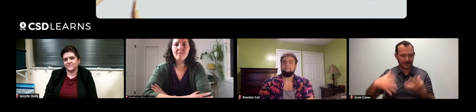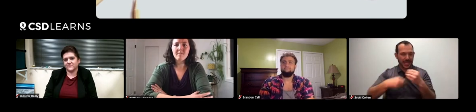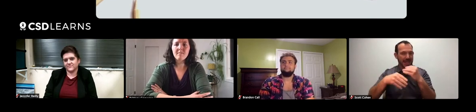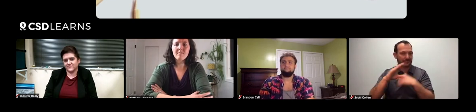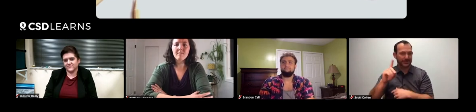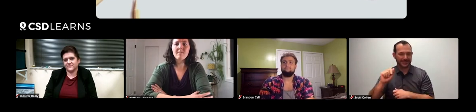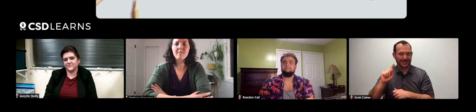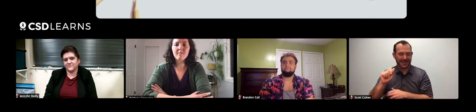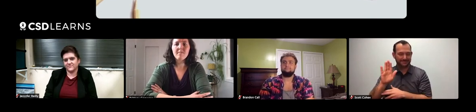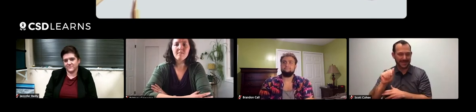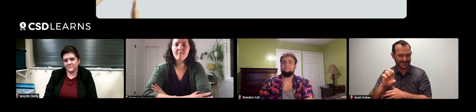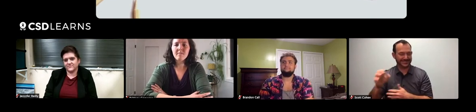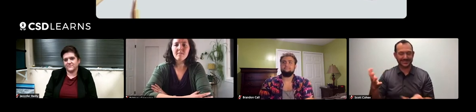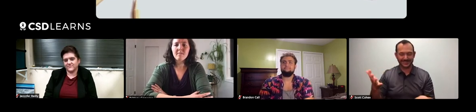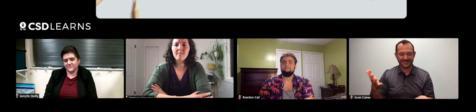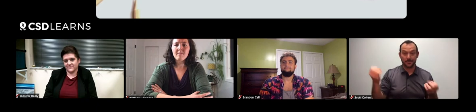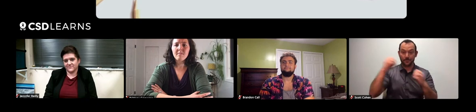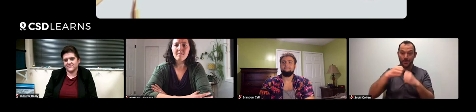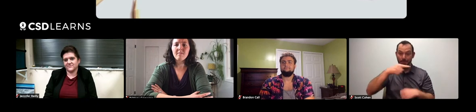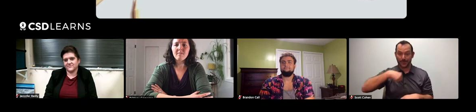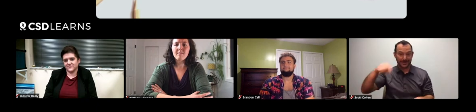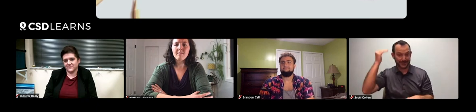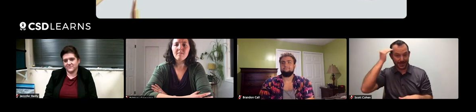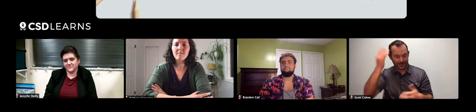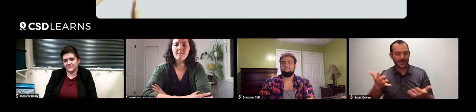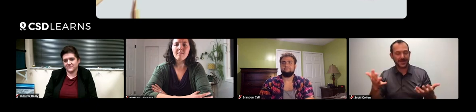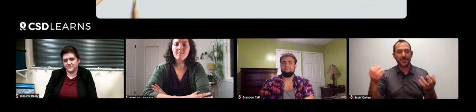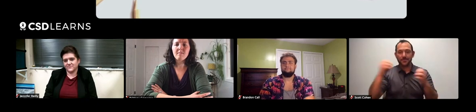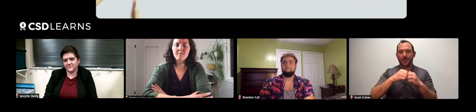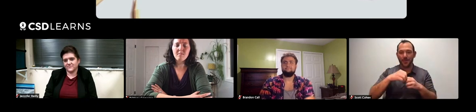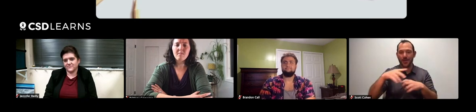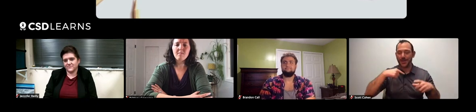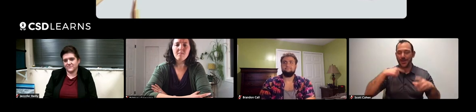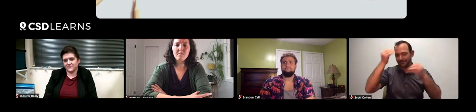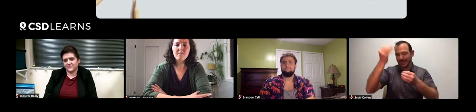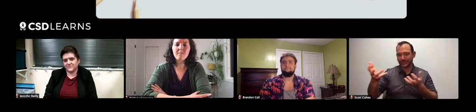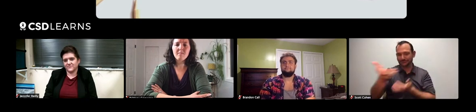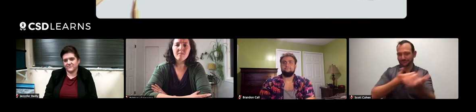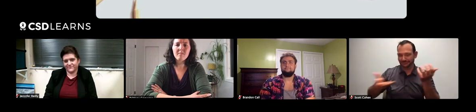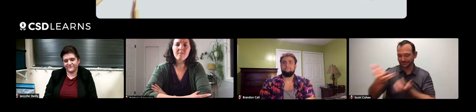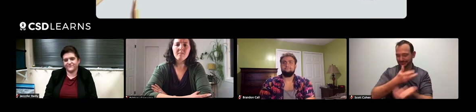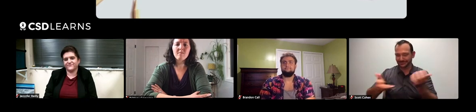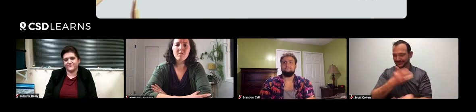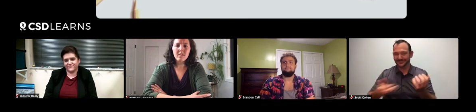and we'll continue to add to the database. The more we know, the more information we can share.